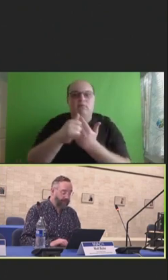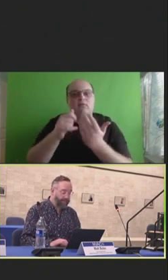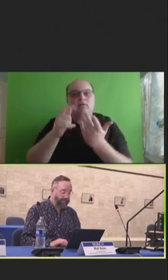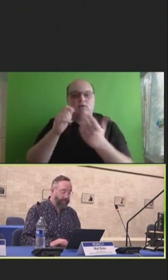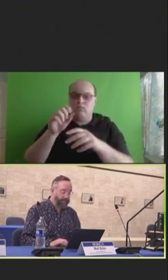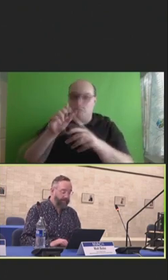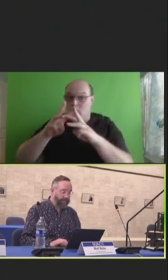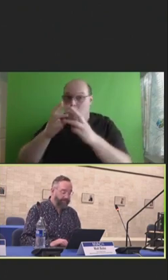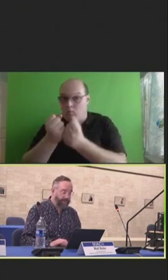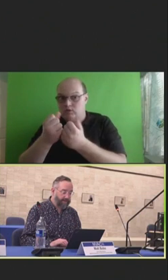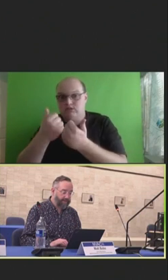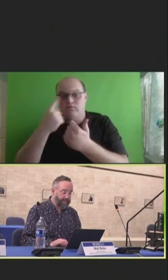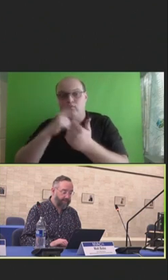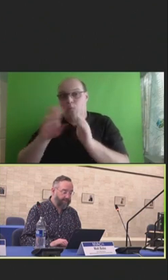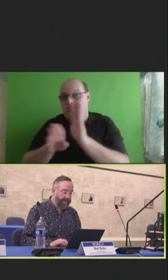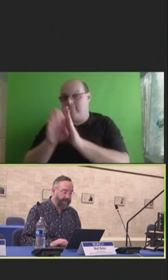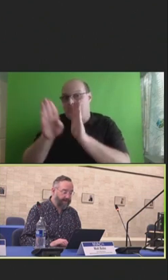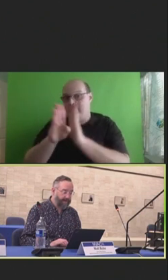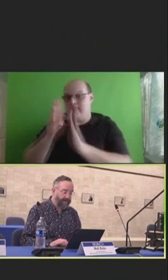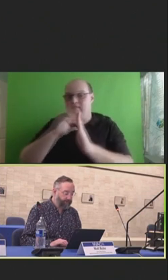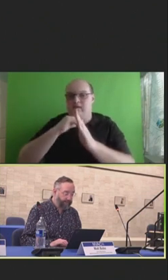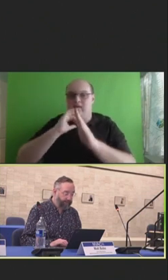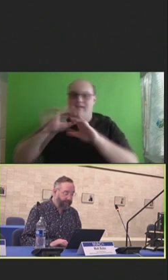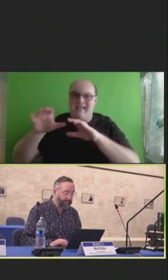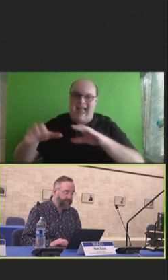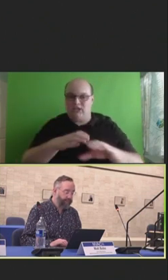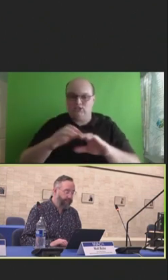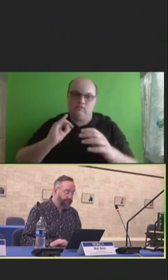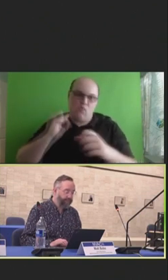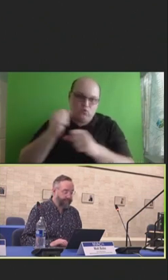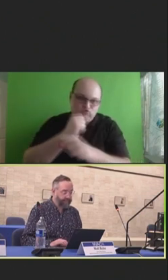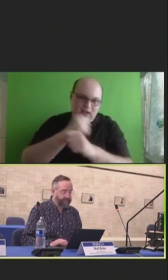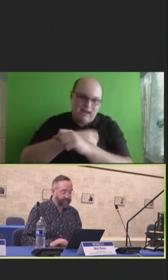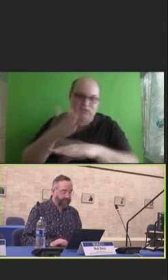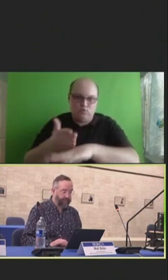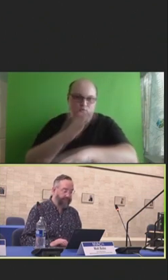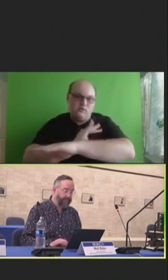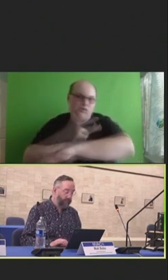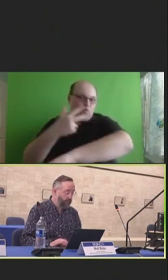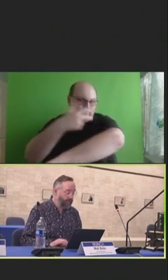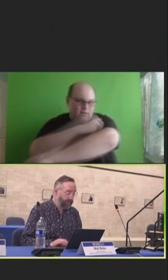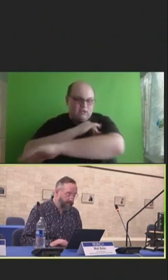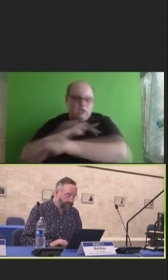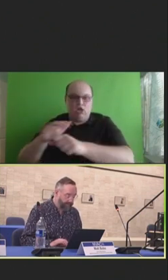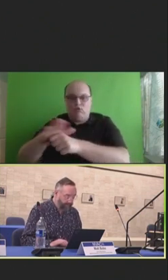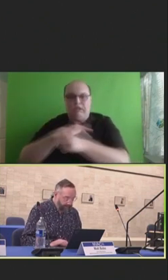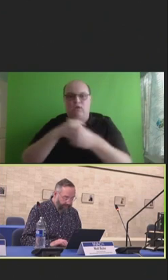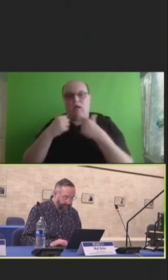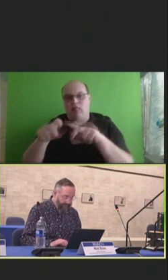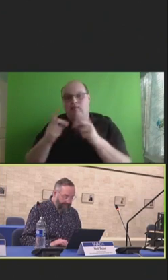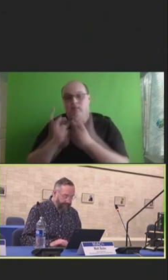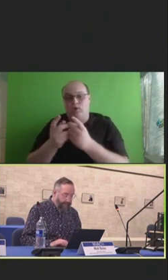for the development of actionable strategies to improve vaccinations in local health department communities.